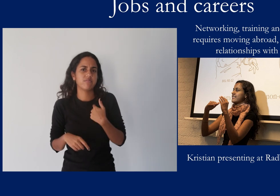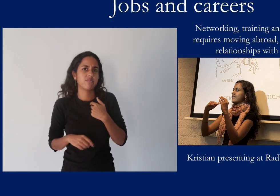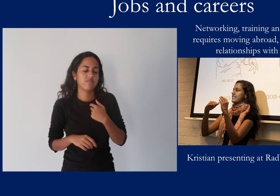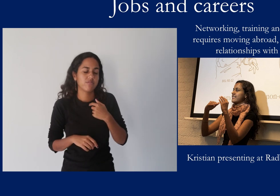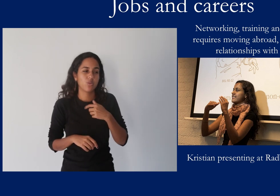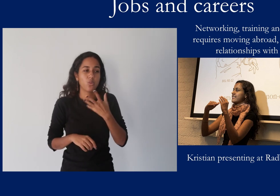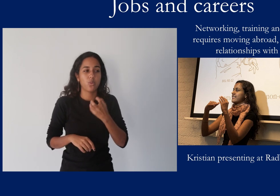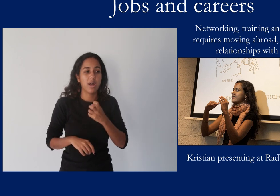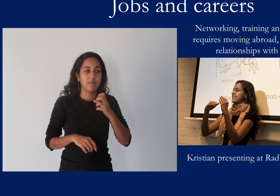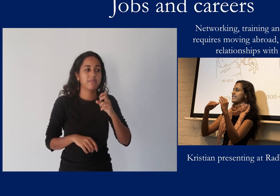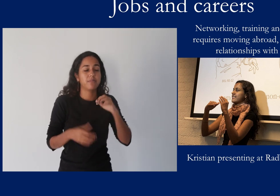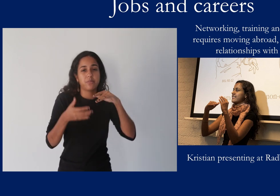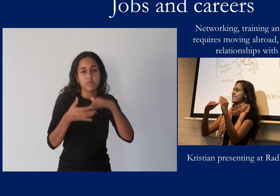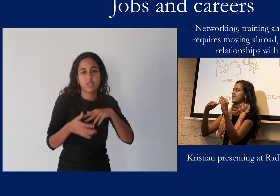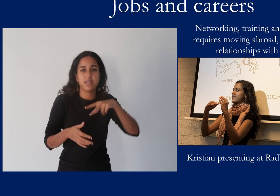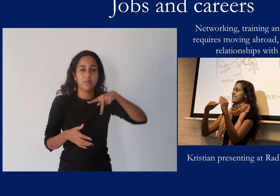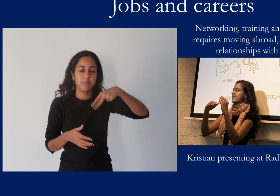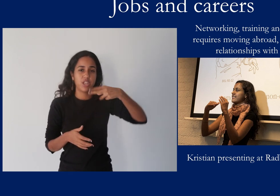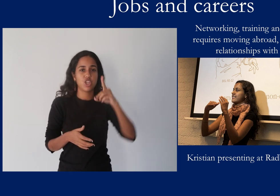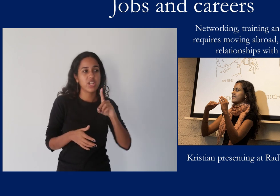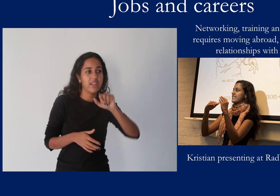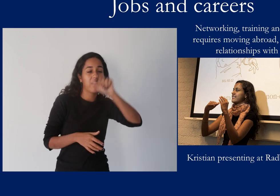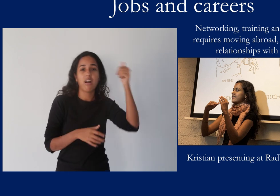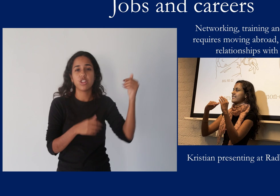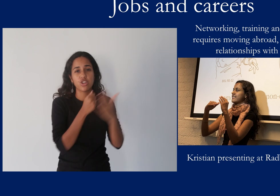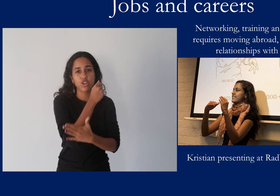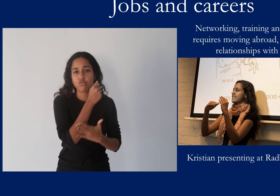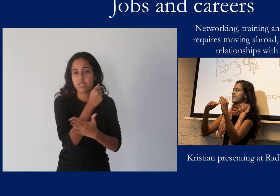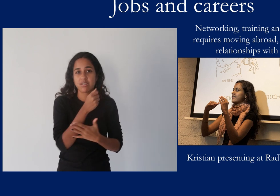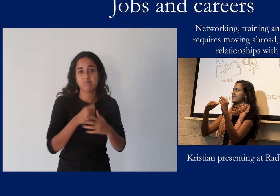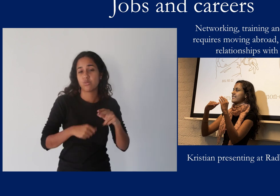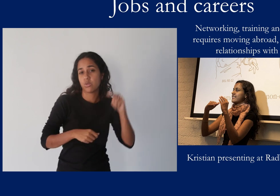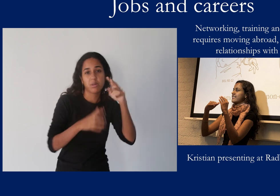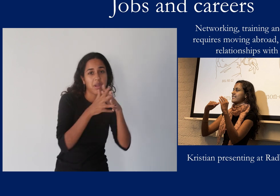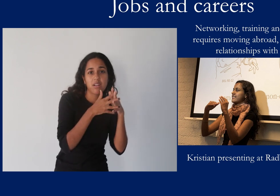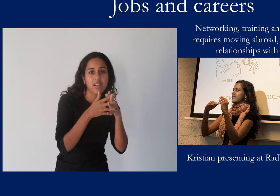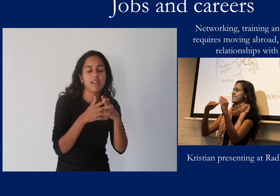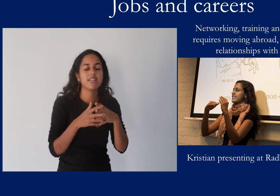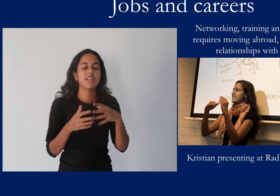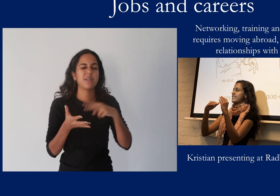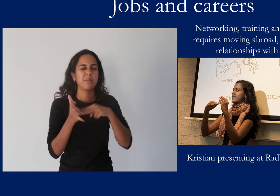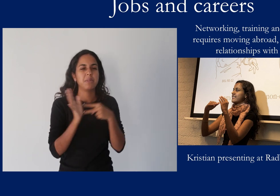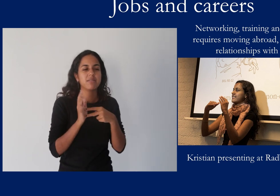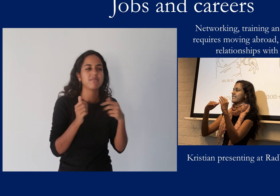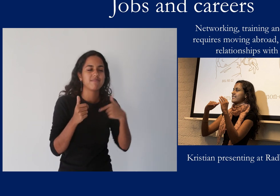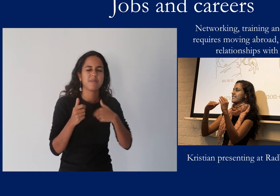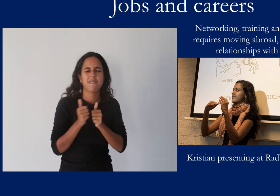Also, if i were to do a PhD in another part of the world, for example in North America,